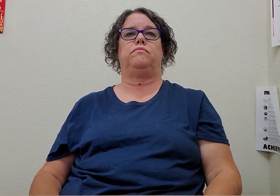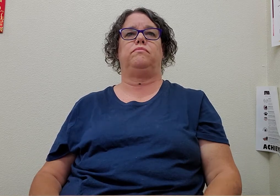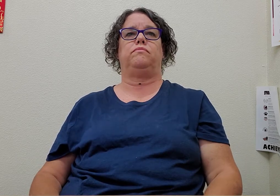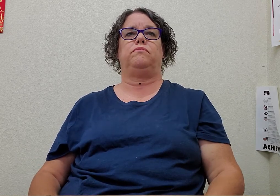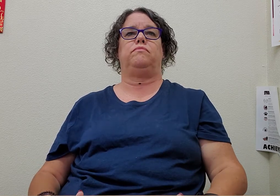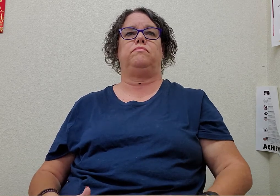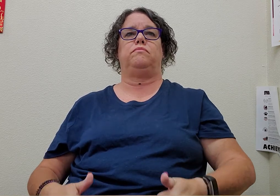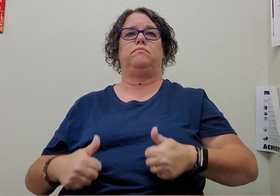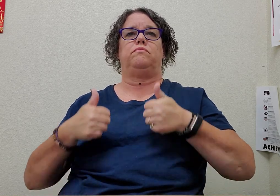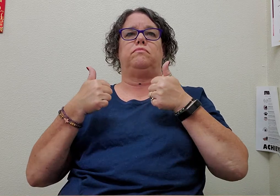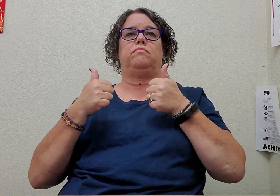live with (someone)